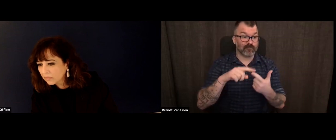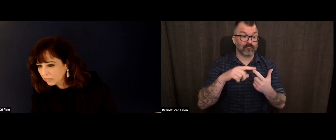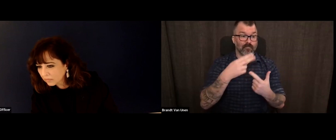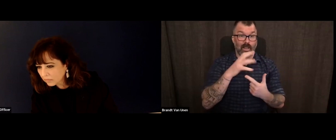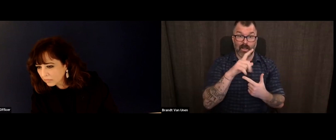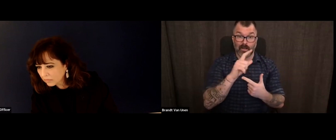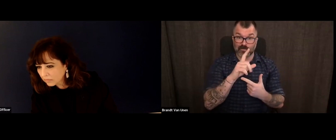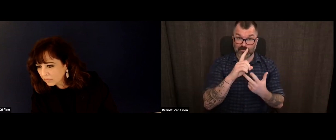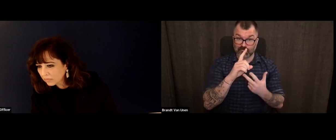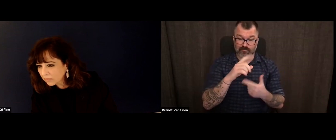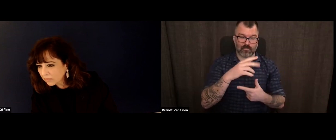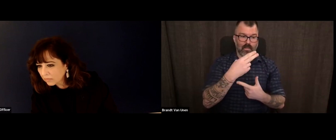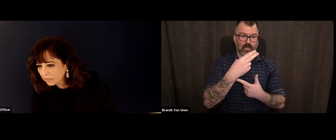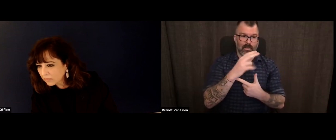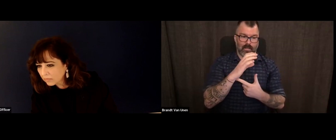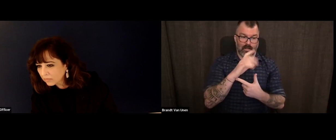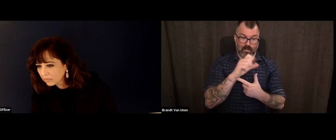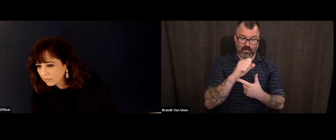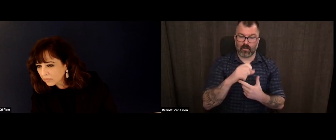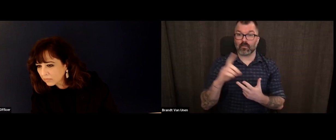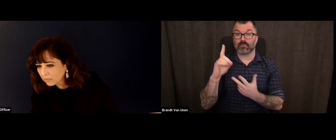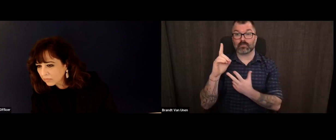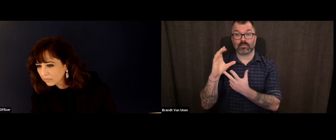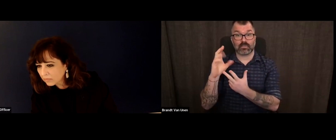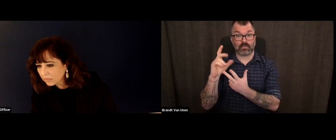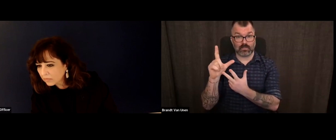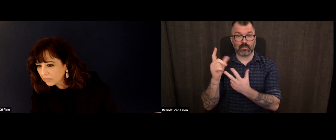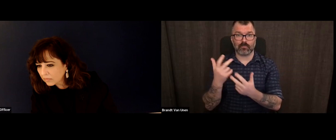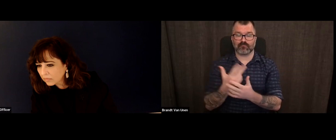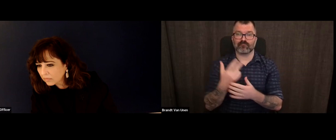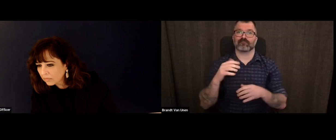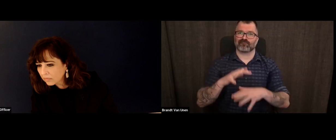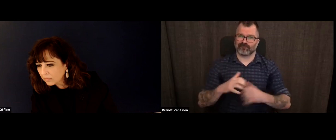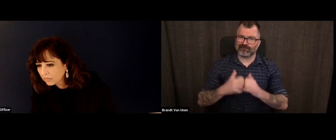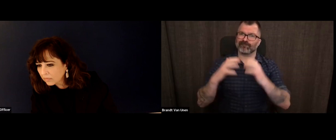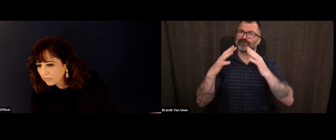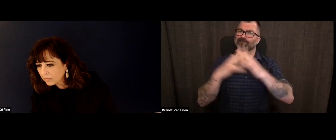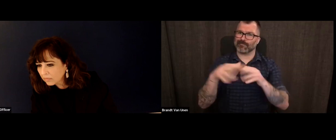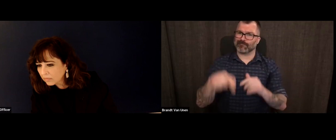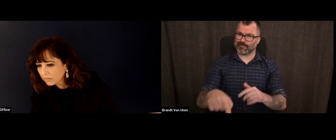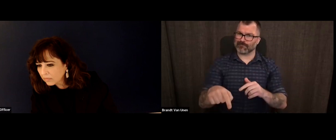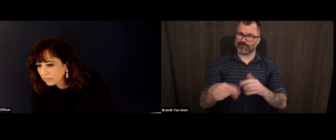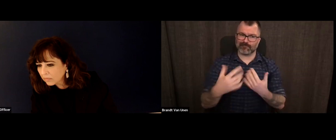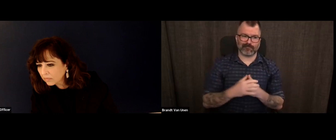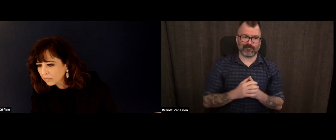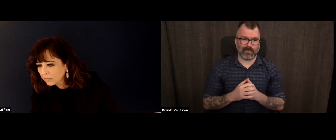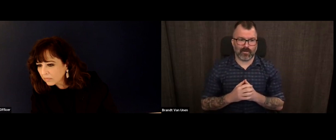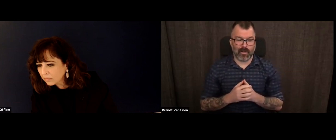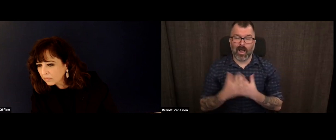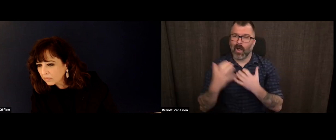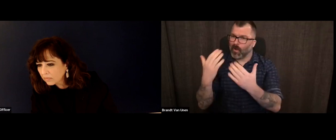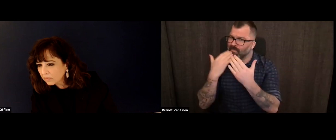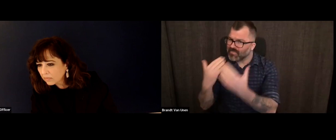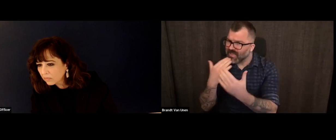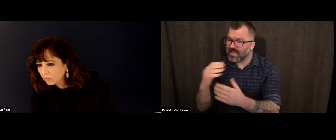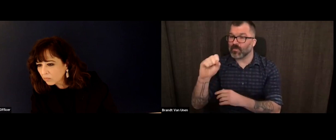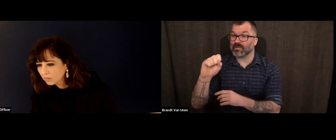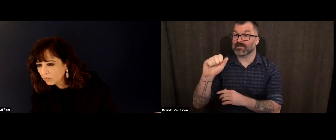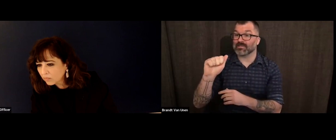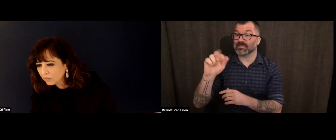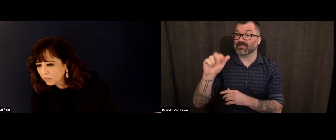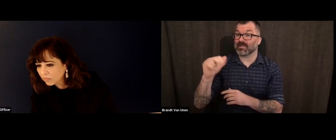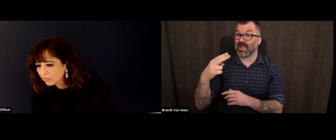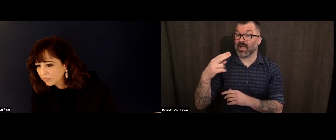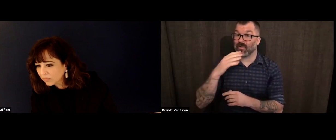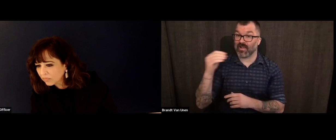program possible. Our community partners, HCA D, H, CLS and DC